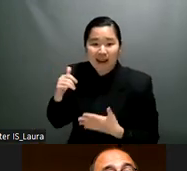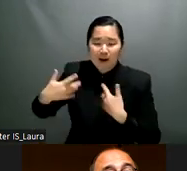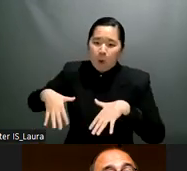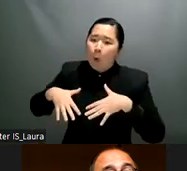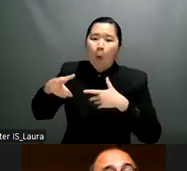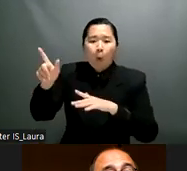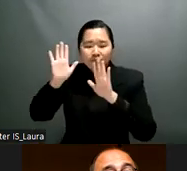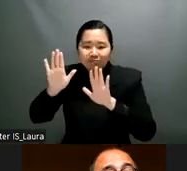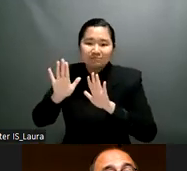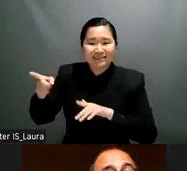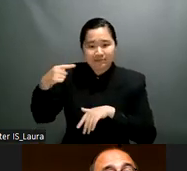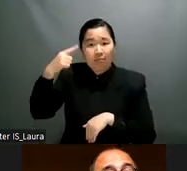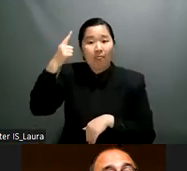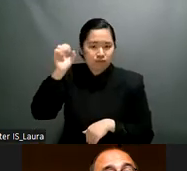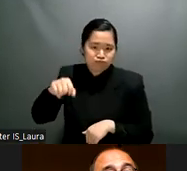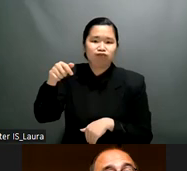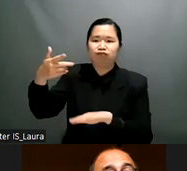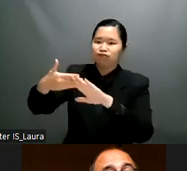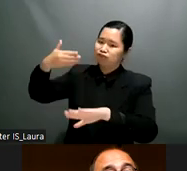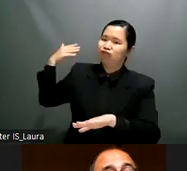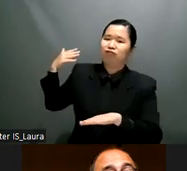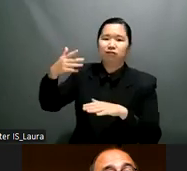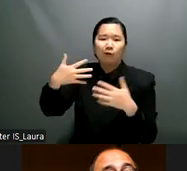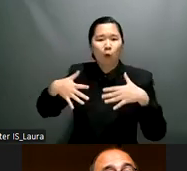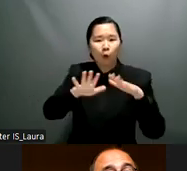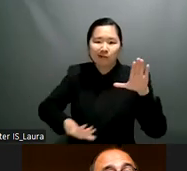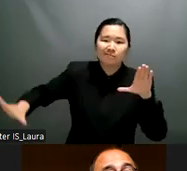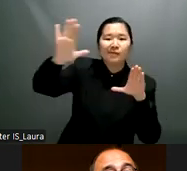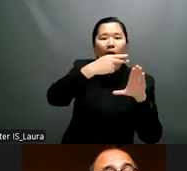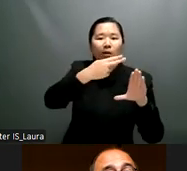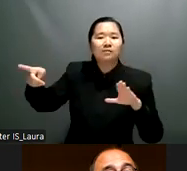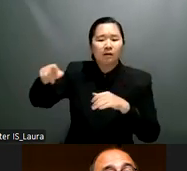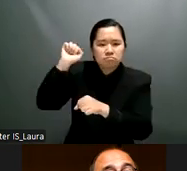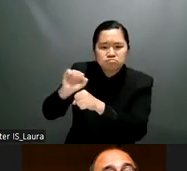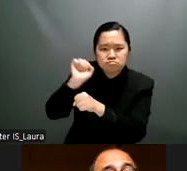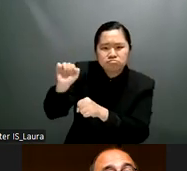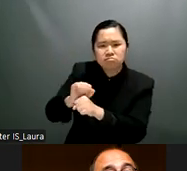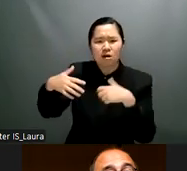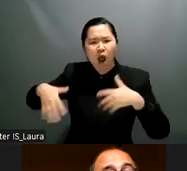other known government stakeholders as well as organizations of persons with disabilities um